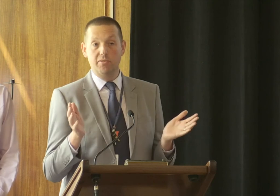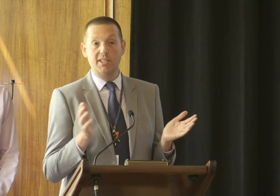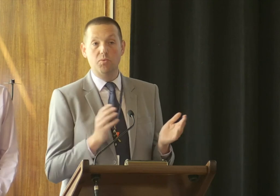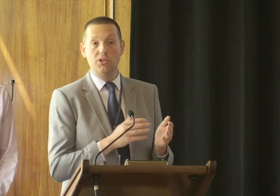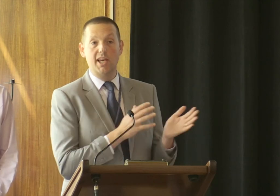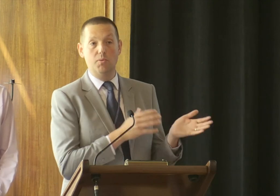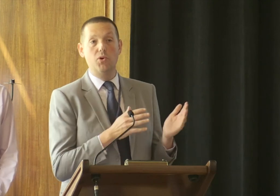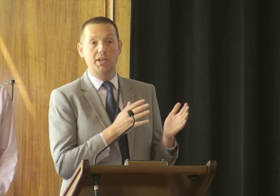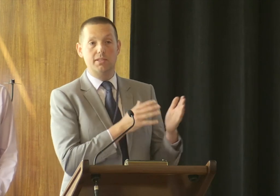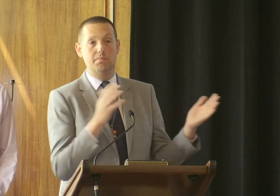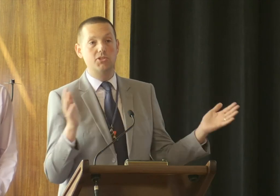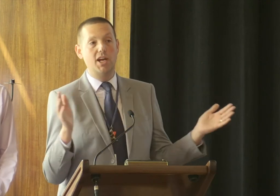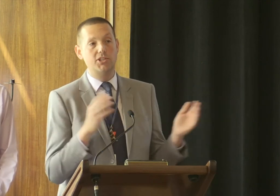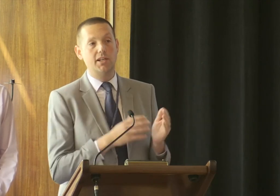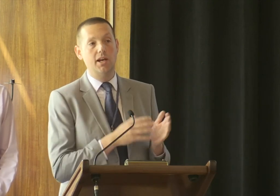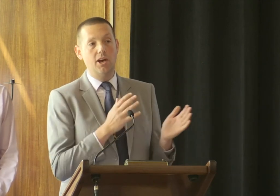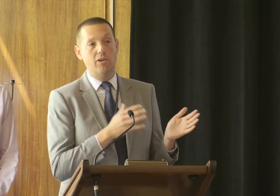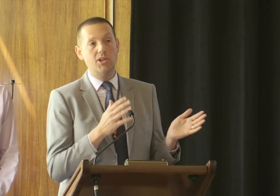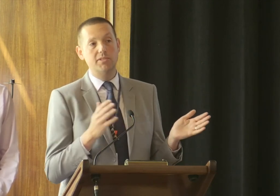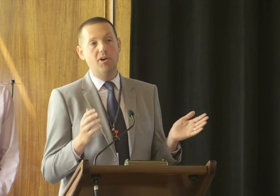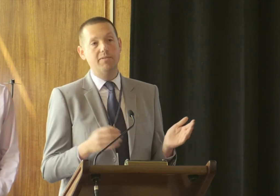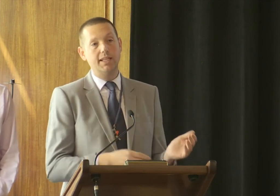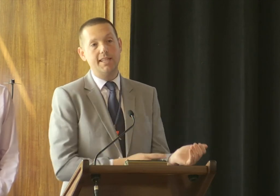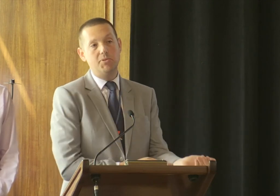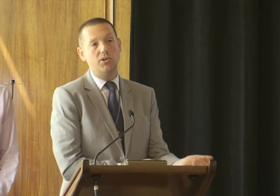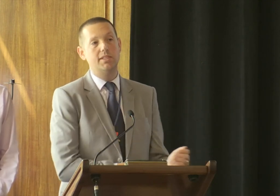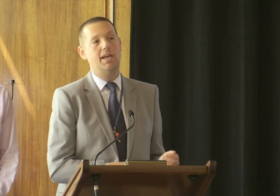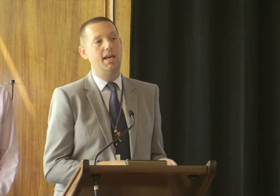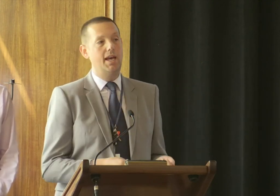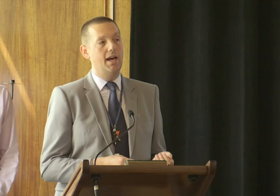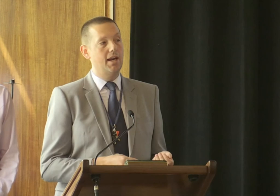face of work see how work is is changing over those five year lease snapshots.